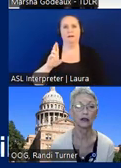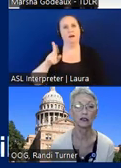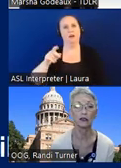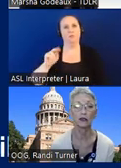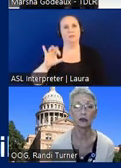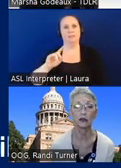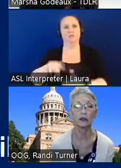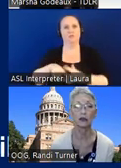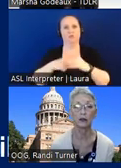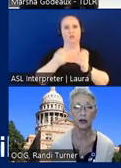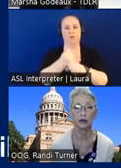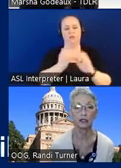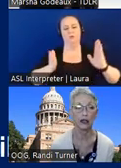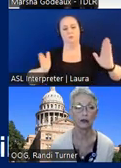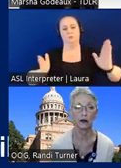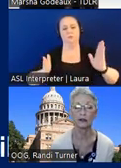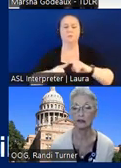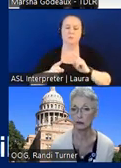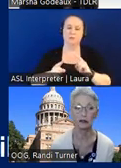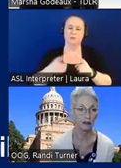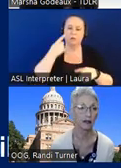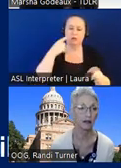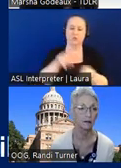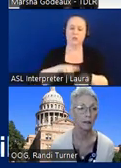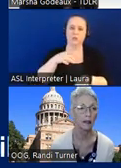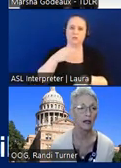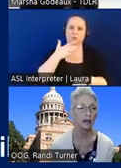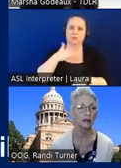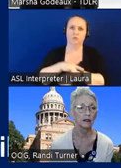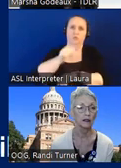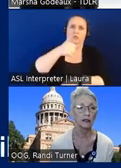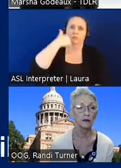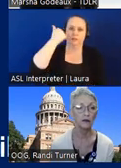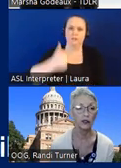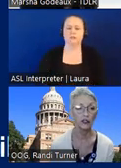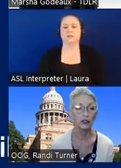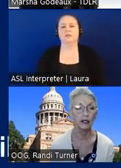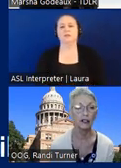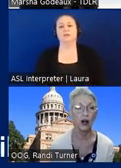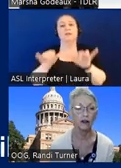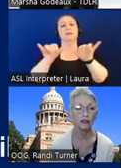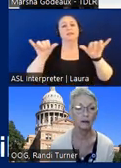that sooner the better to have the rats inspect the site does systems furniture in an office